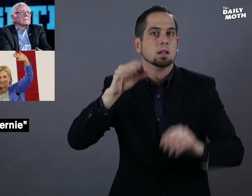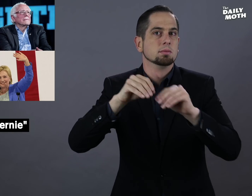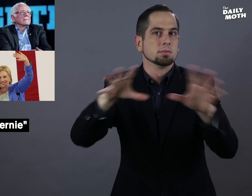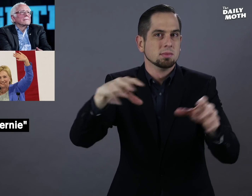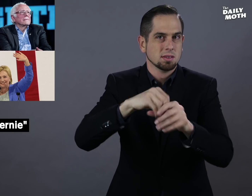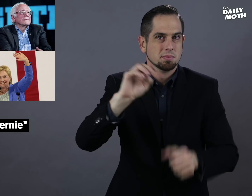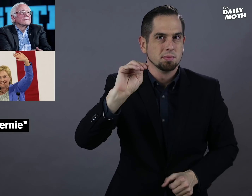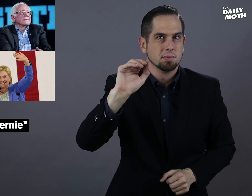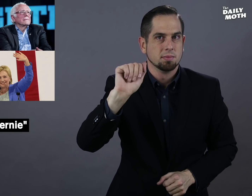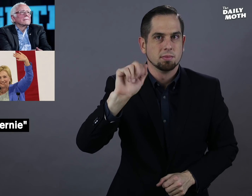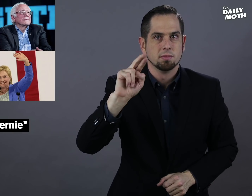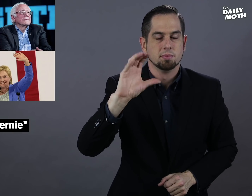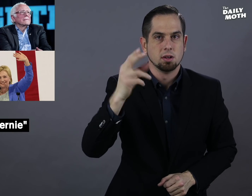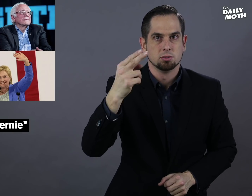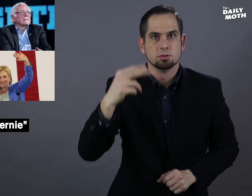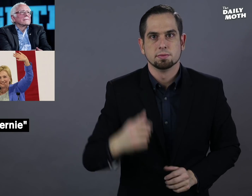will be released in March.